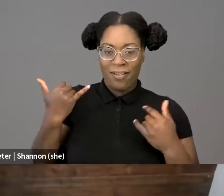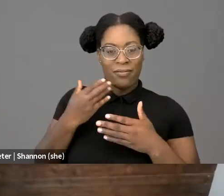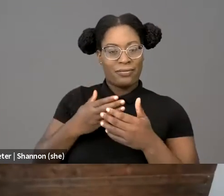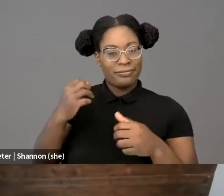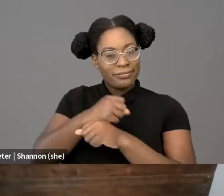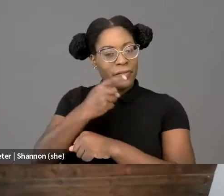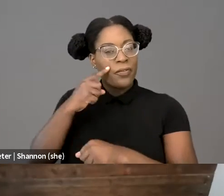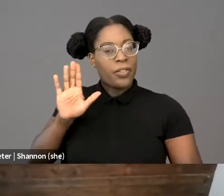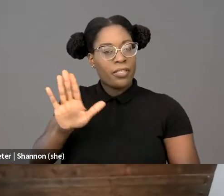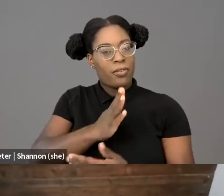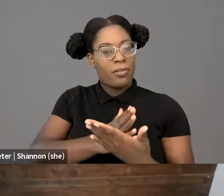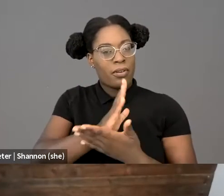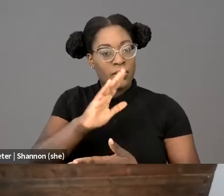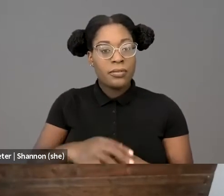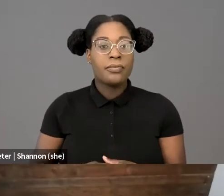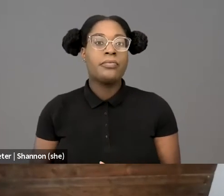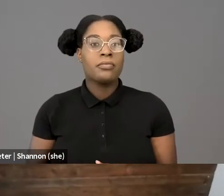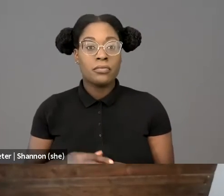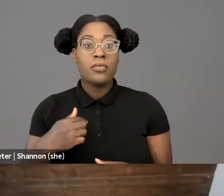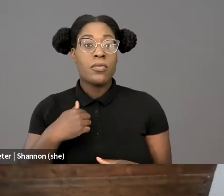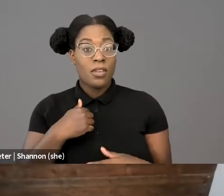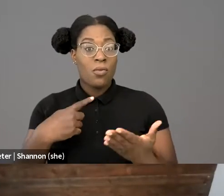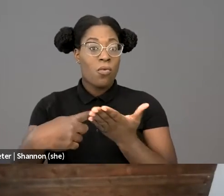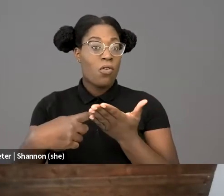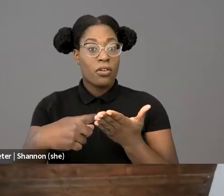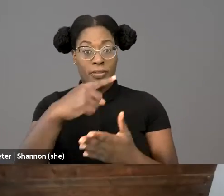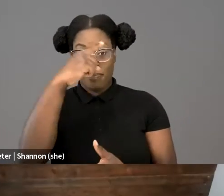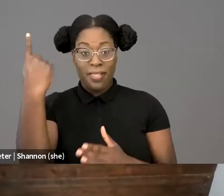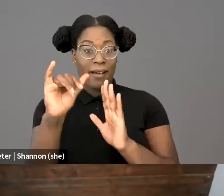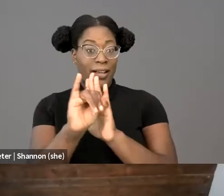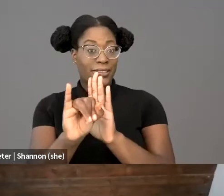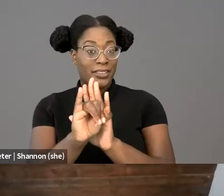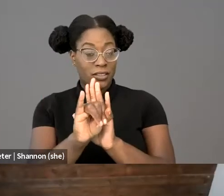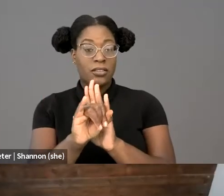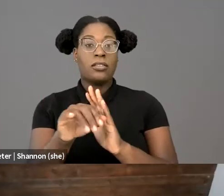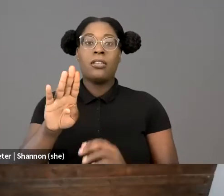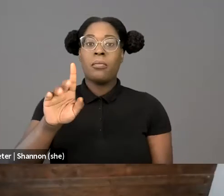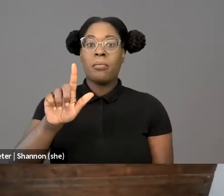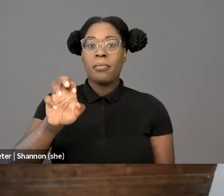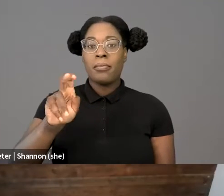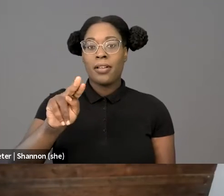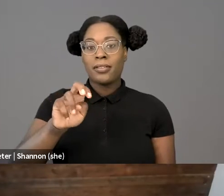I would argue that Black identity itself or Blackness, whether articulated by the pure speech